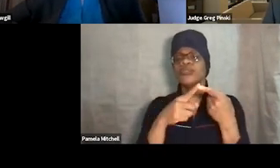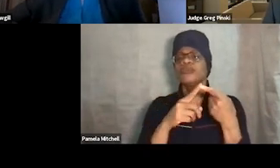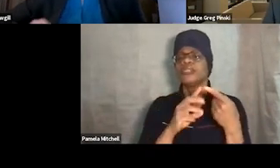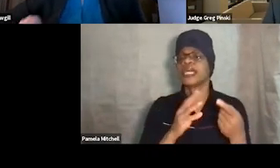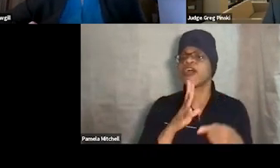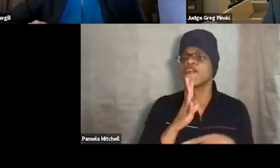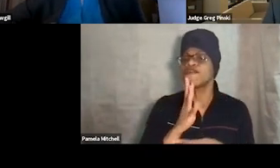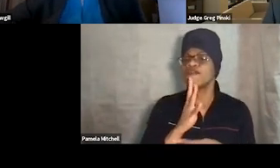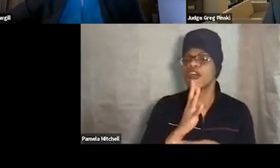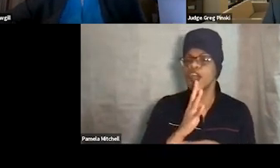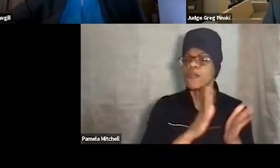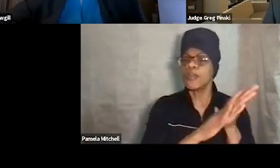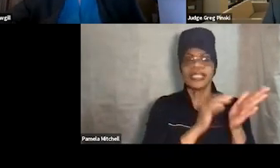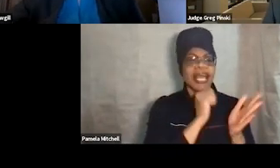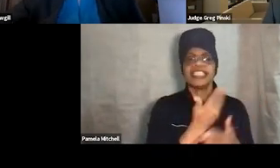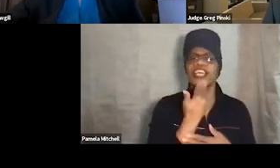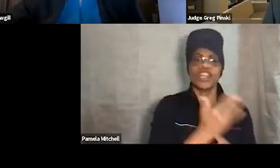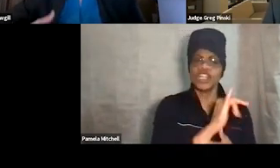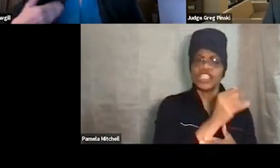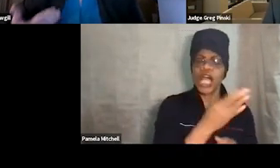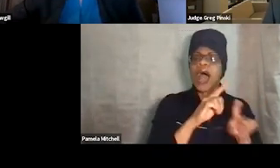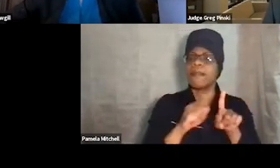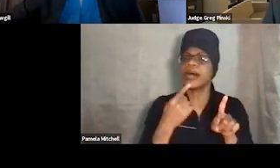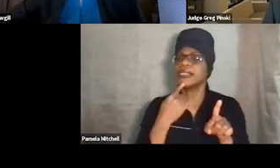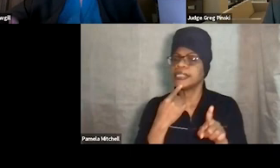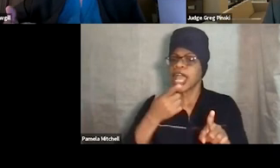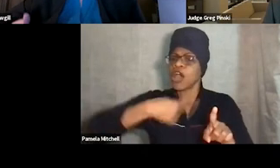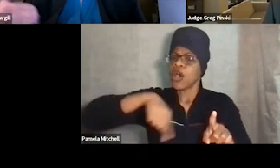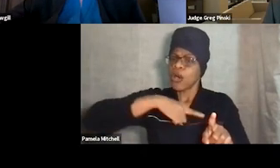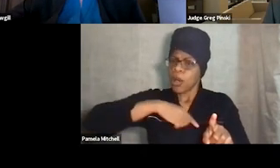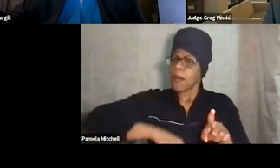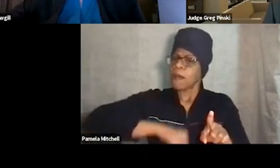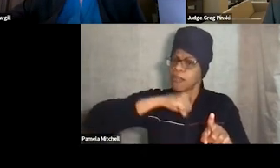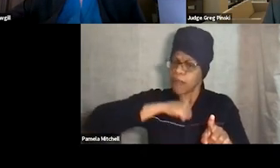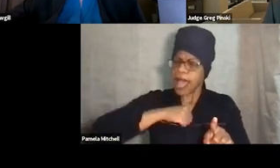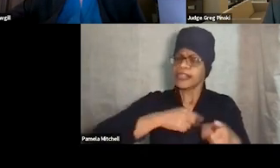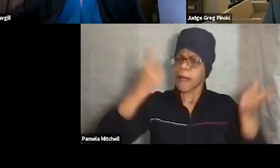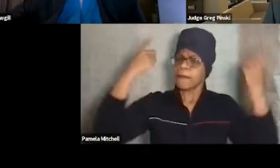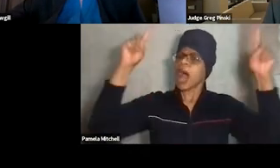don't just say, "Good job", say, "Good job," or, "We're really proud of you that you made it to all your treatment."